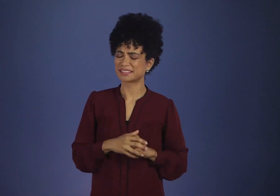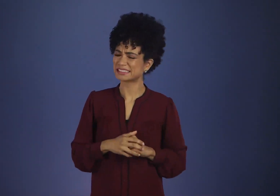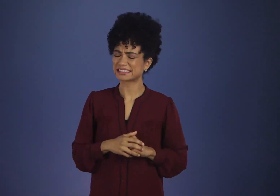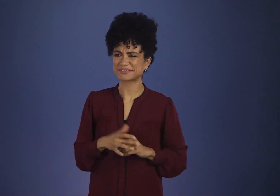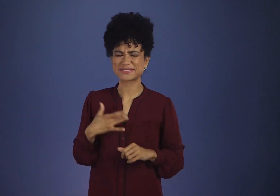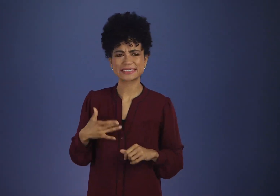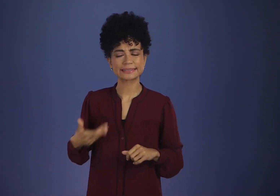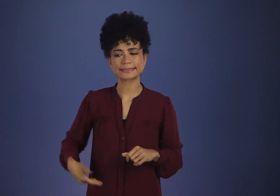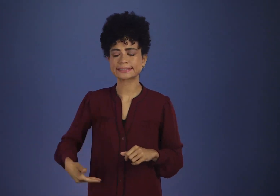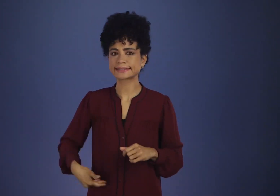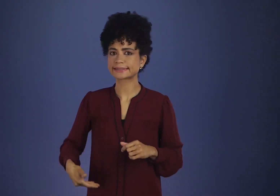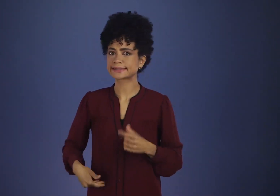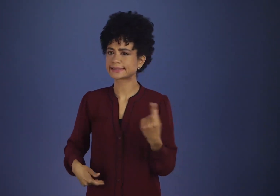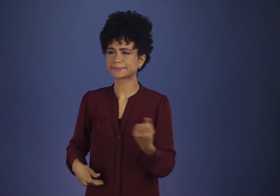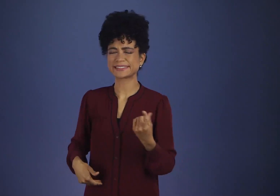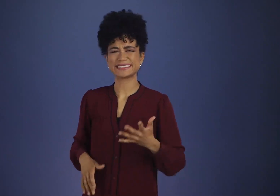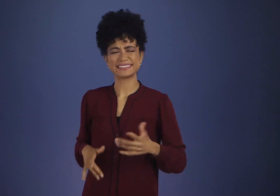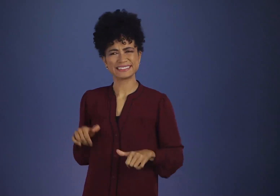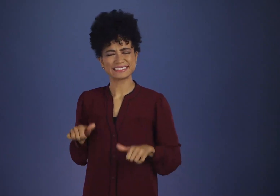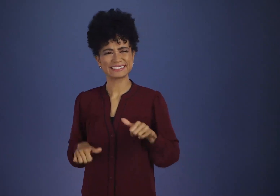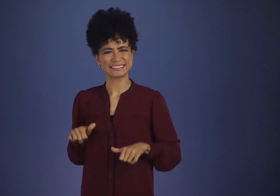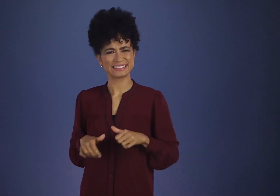These few were disturbed and skeptical.